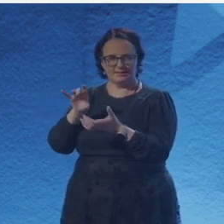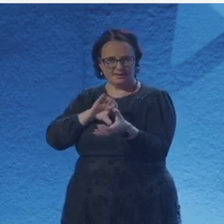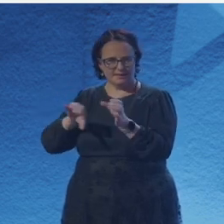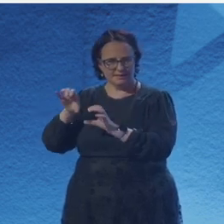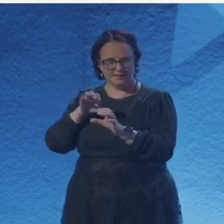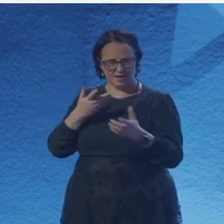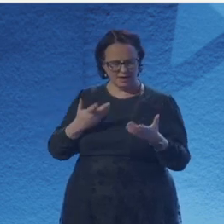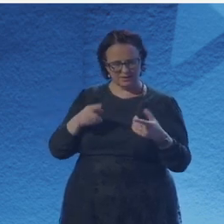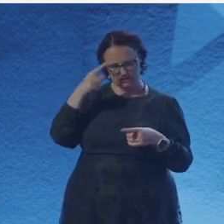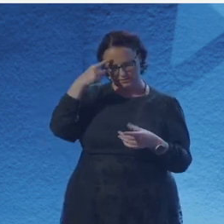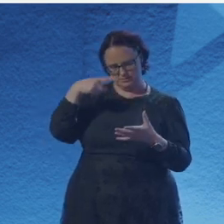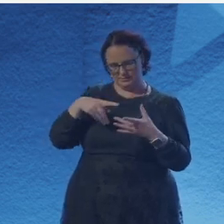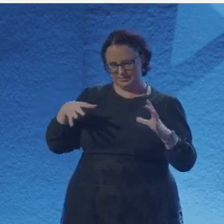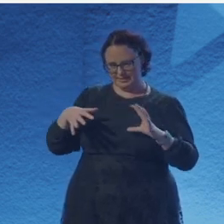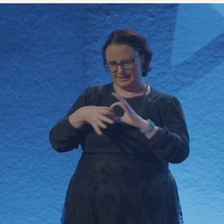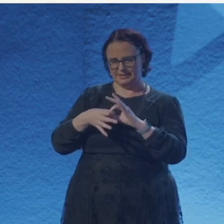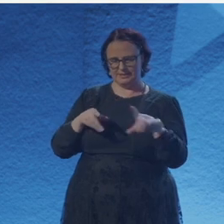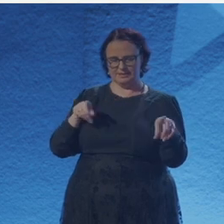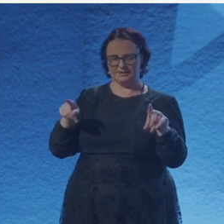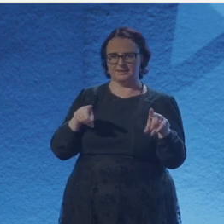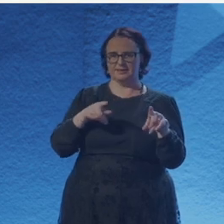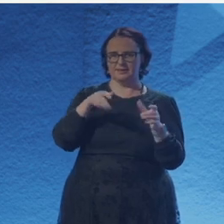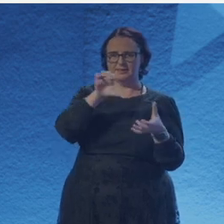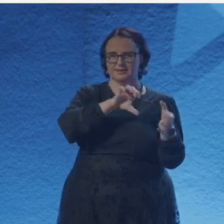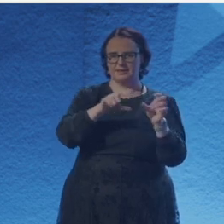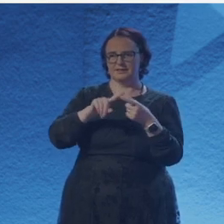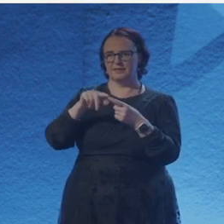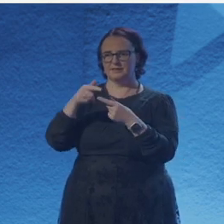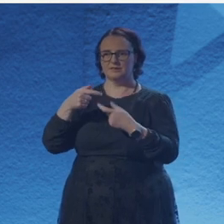And then I just noticed these physics poems that were in your collection, and then it feels like